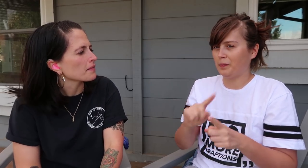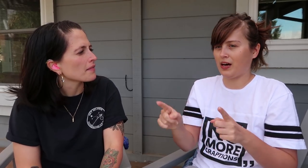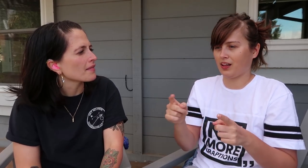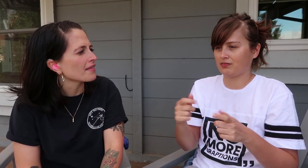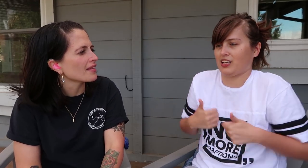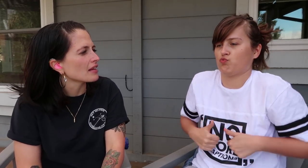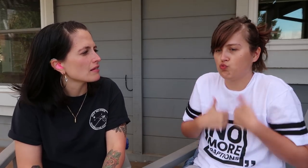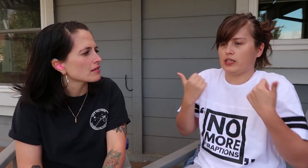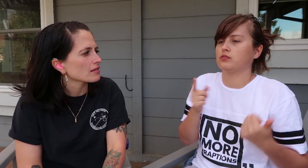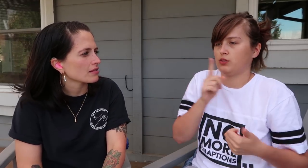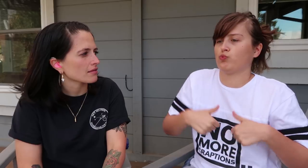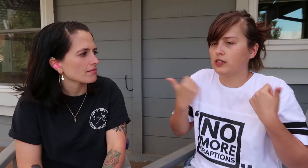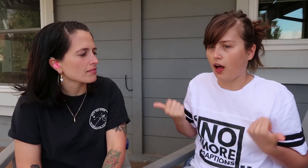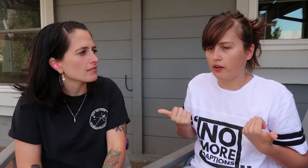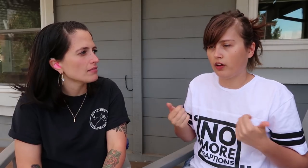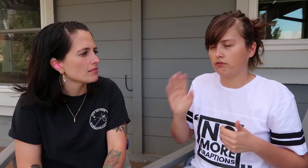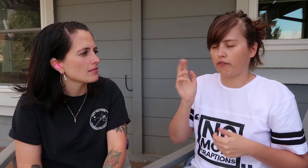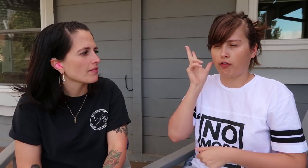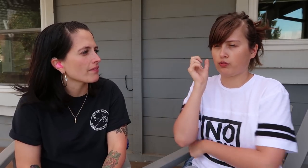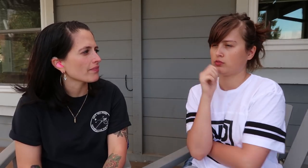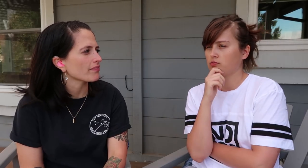but I don’t think I’ve heard it in real life.